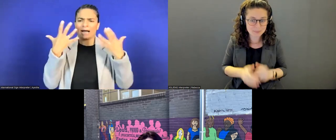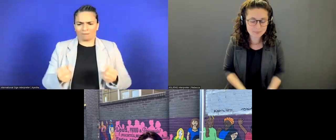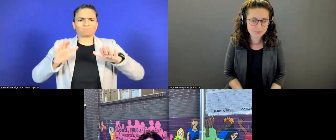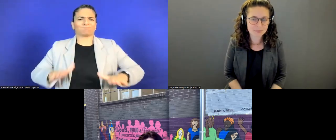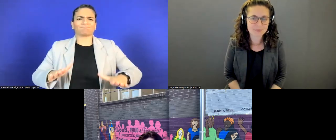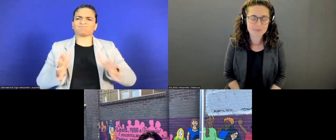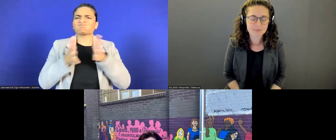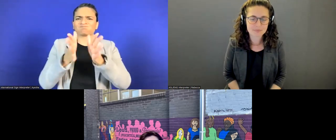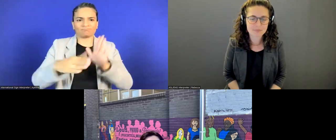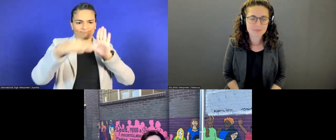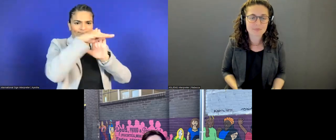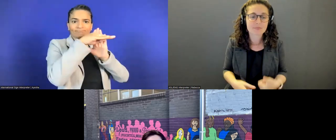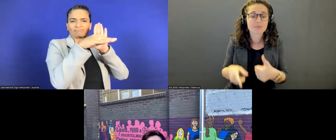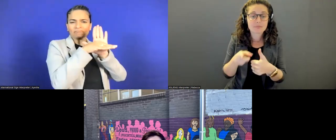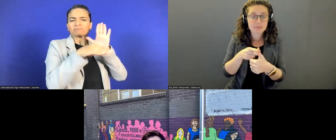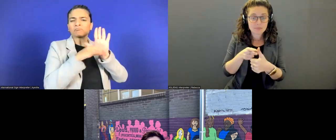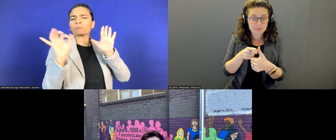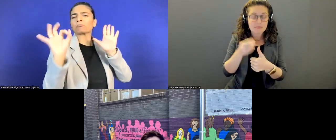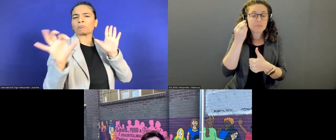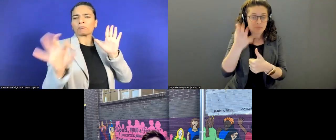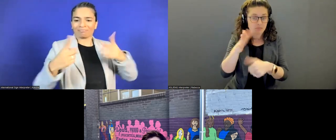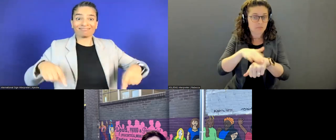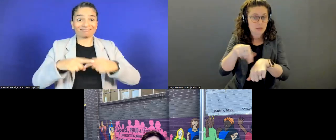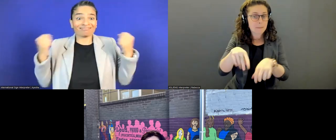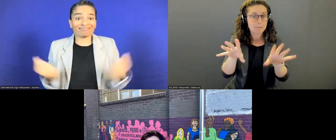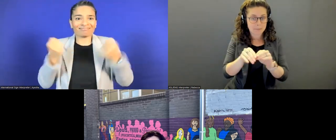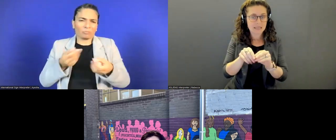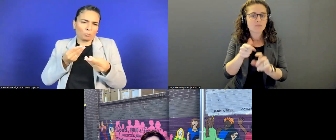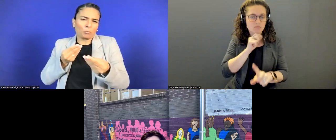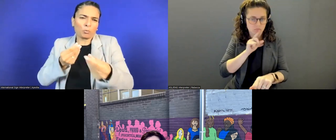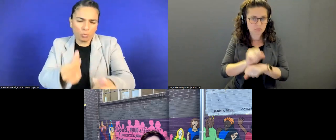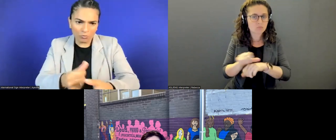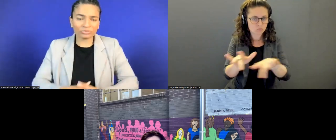So first thing you should know, we're recording this session, and we're going to be able to